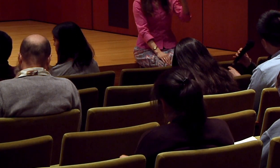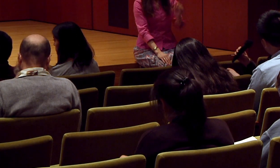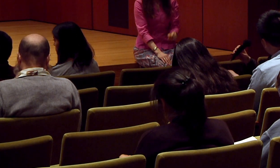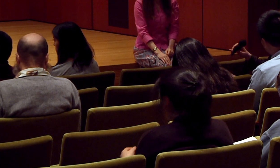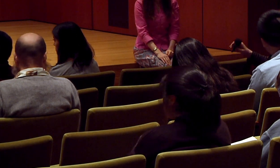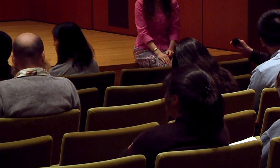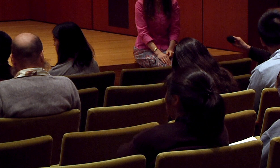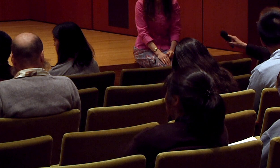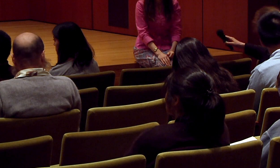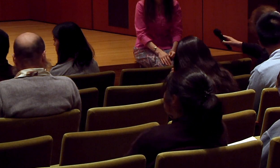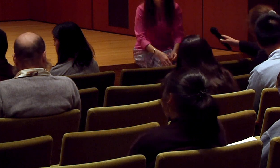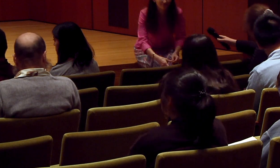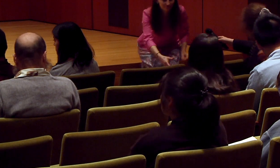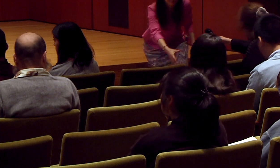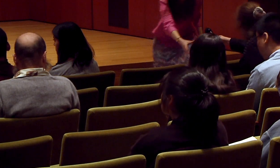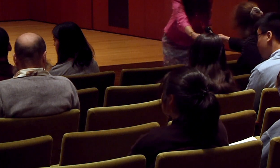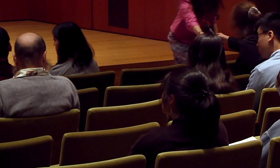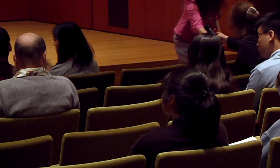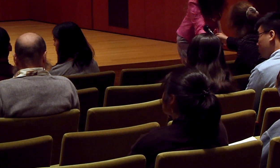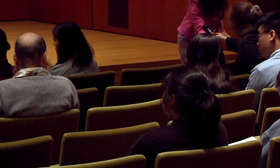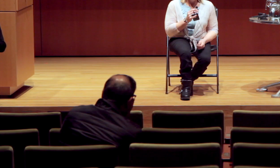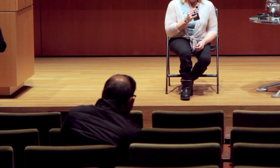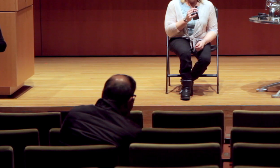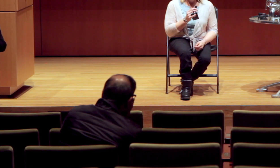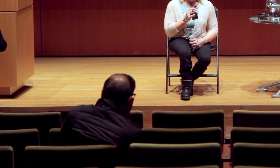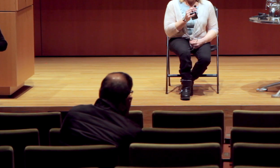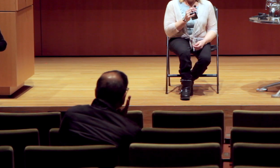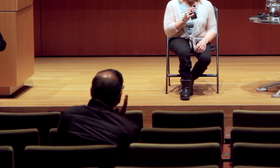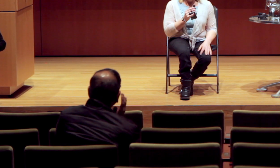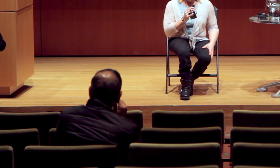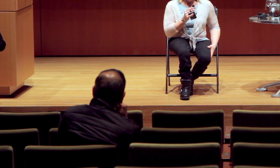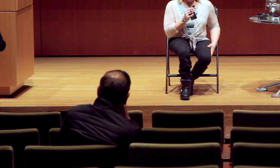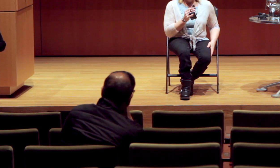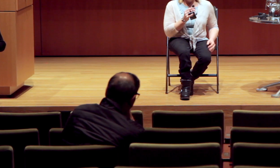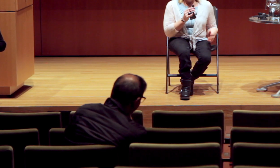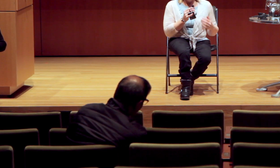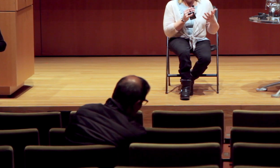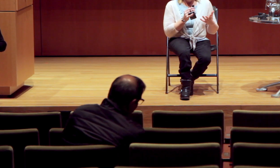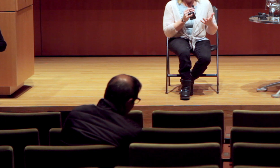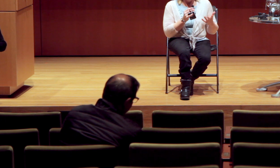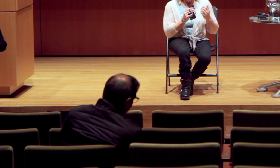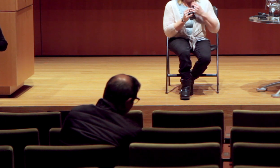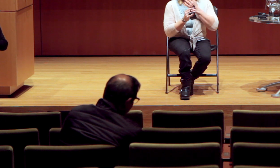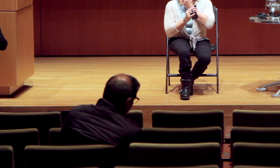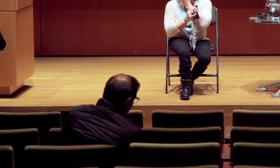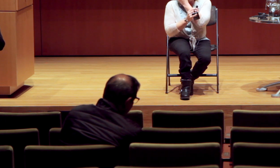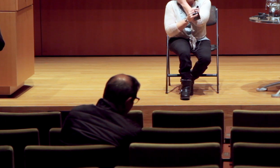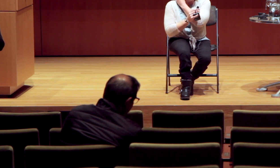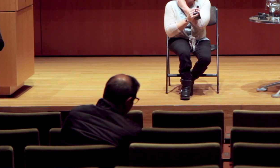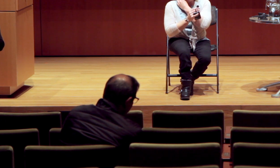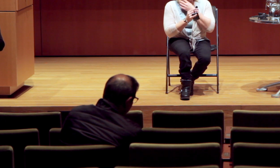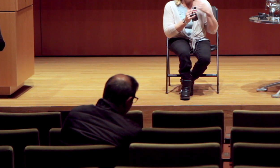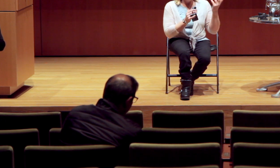That’s a really good question, and in a lot of my advocacy work -- I do advocacy for artists with disabilities, clearly,